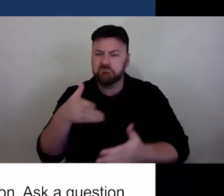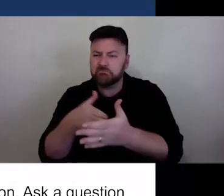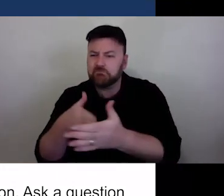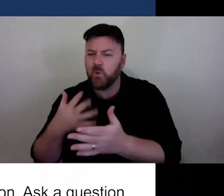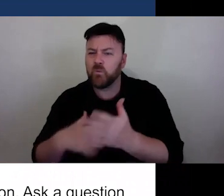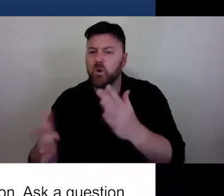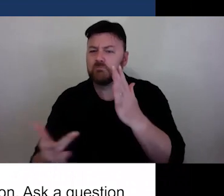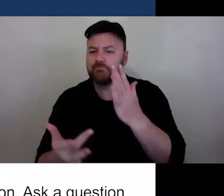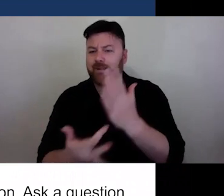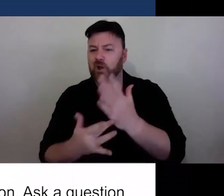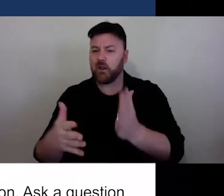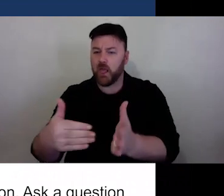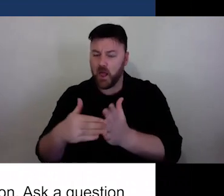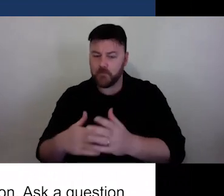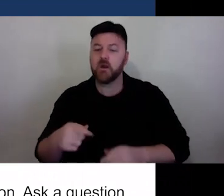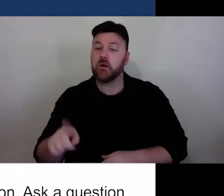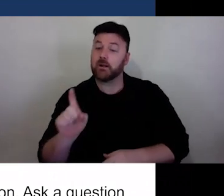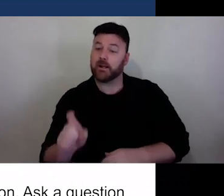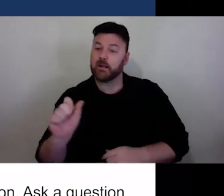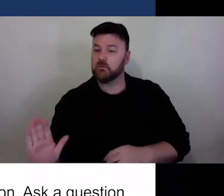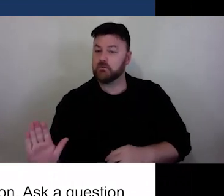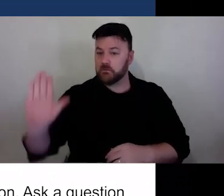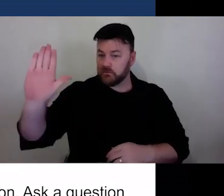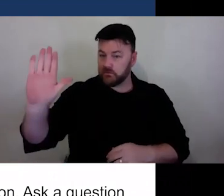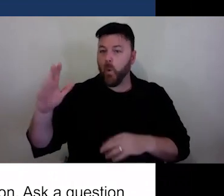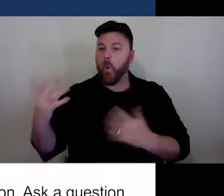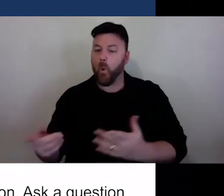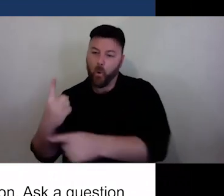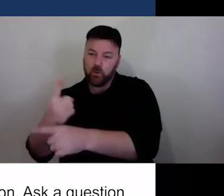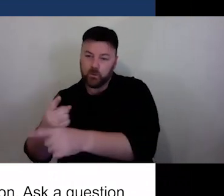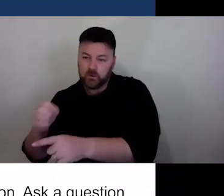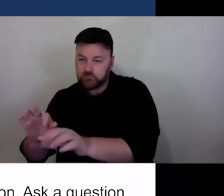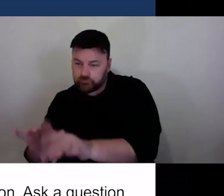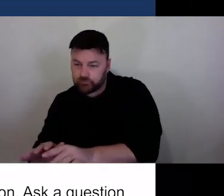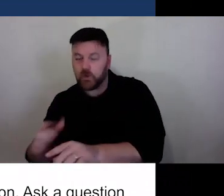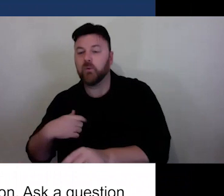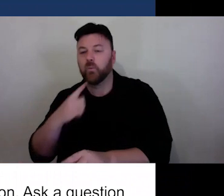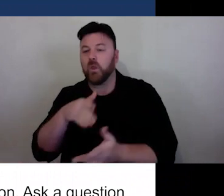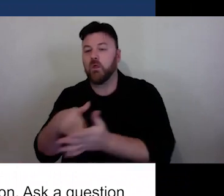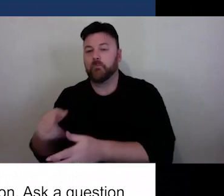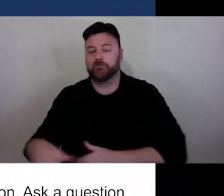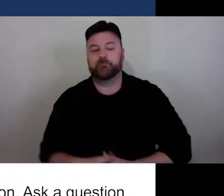feature or let us know in the cat and Laura and Kevin will be here to help.